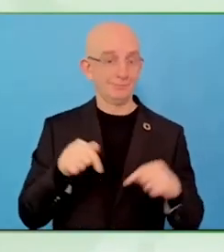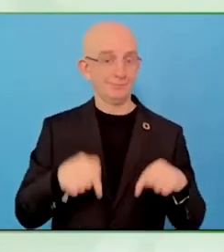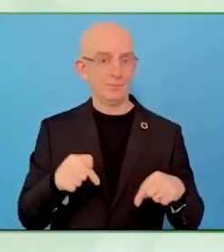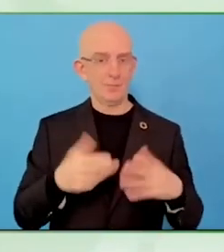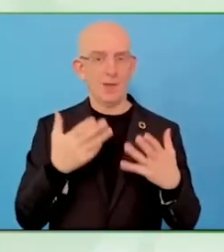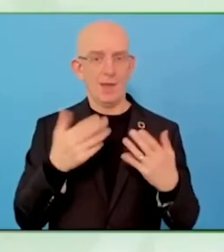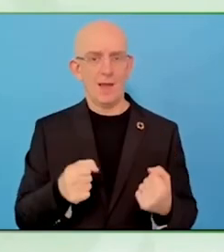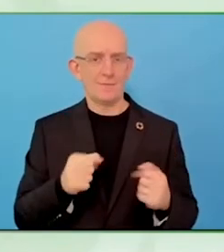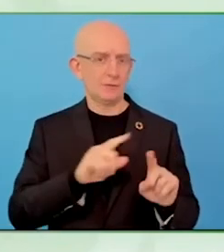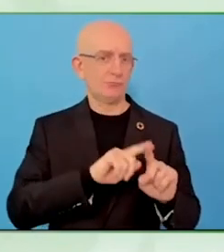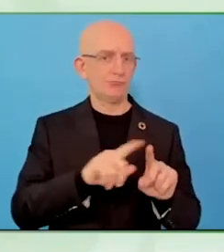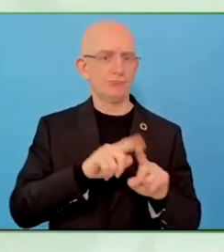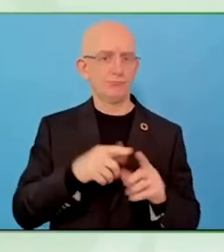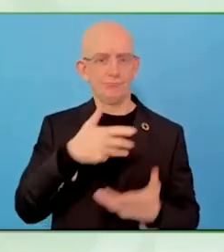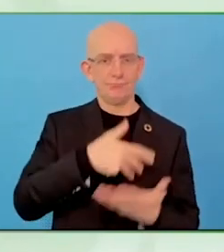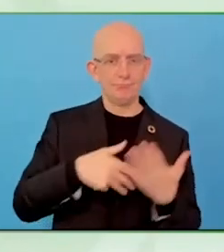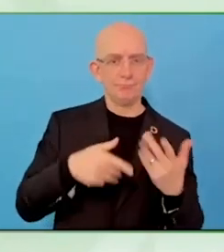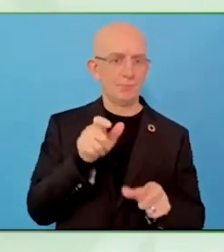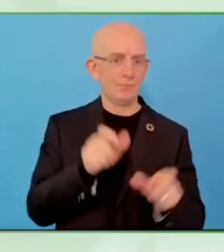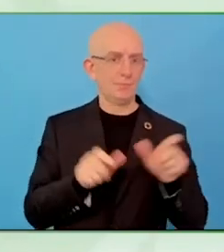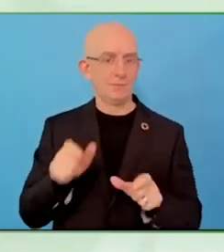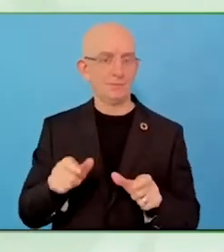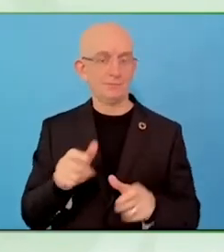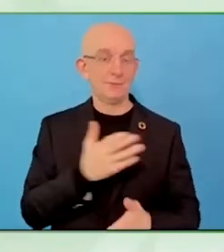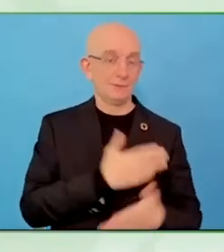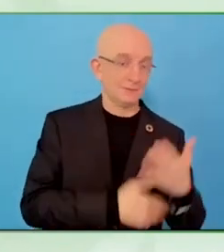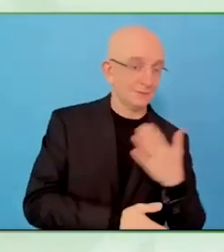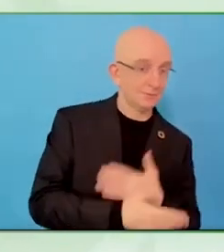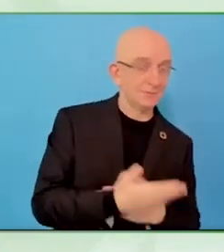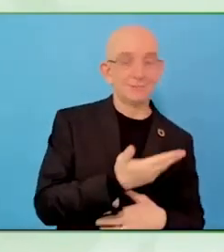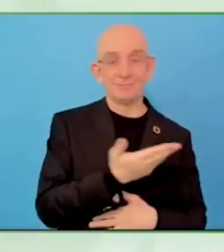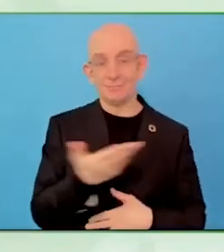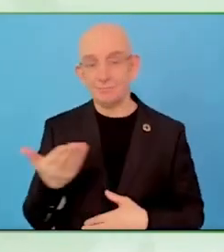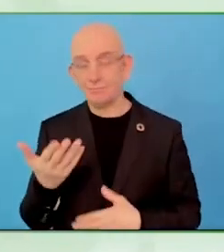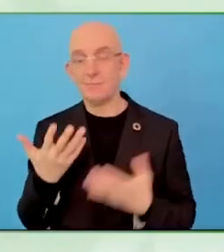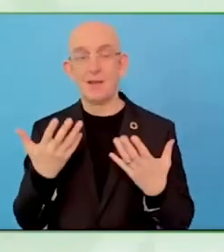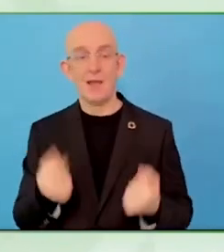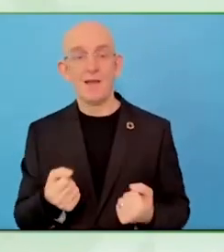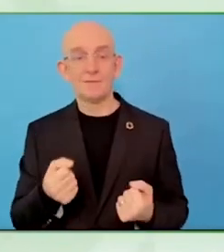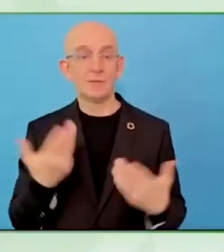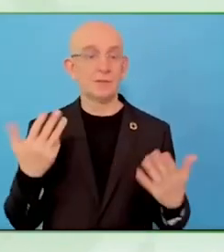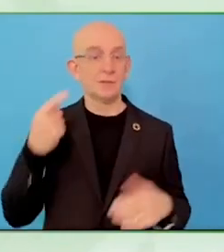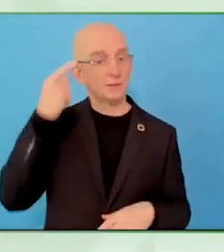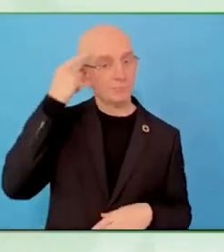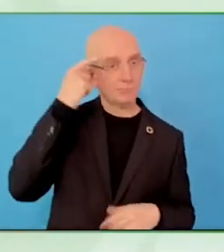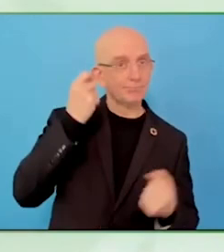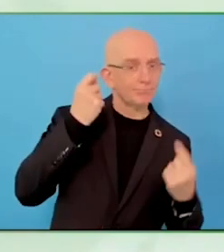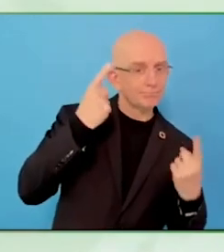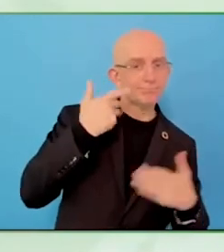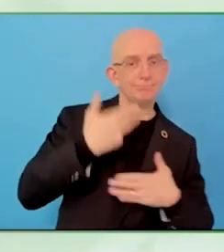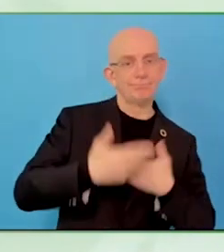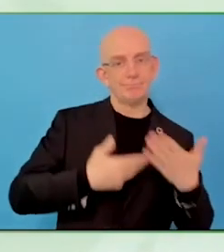We also have an outreach program and we are working with mothers and